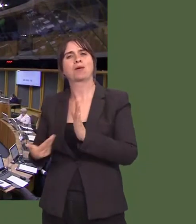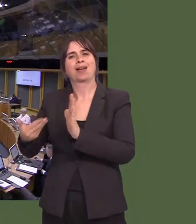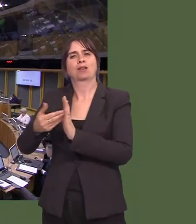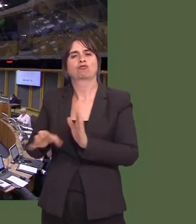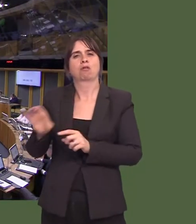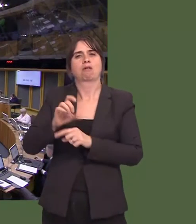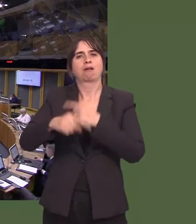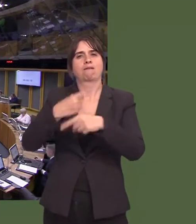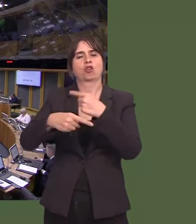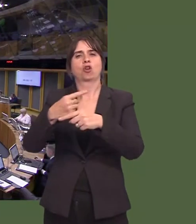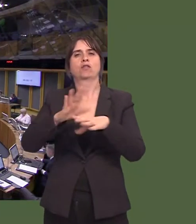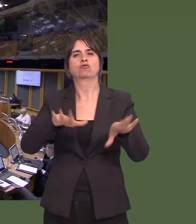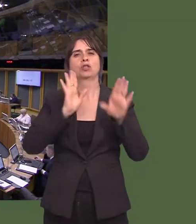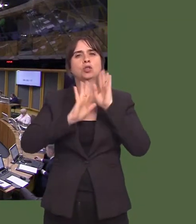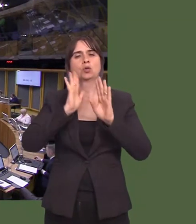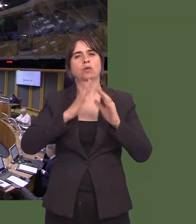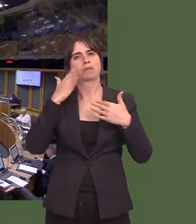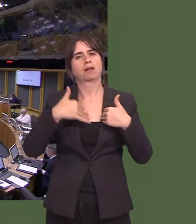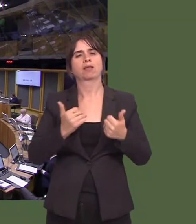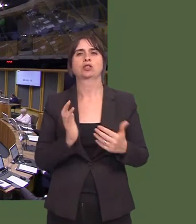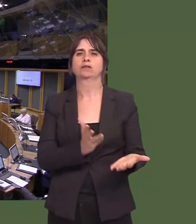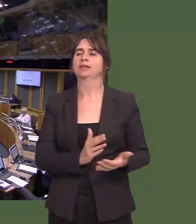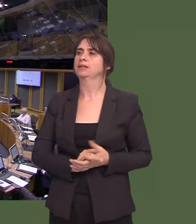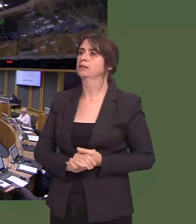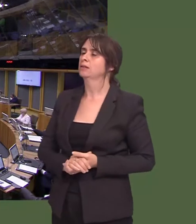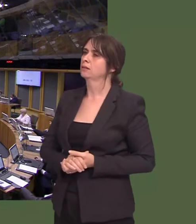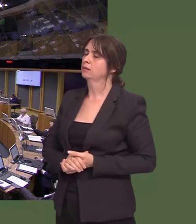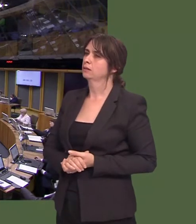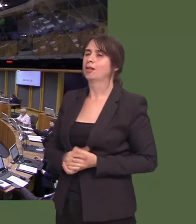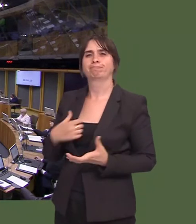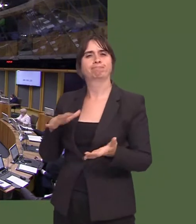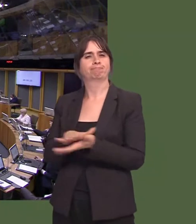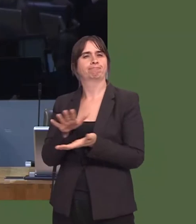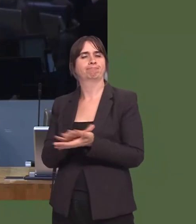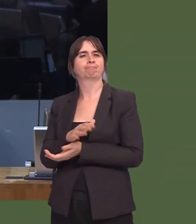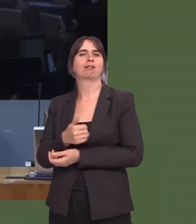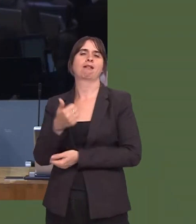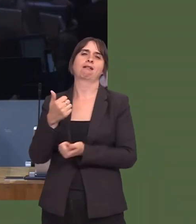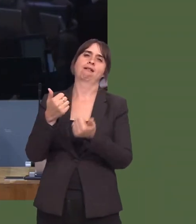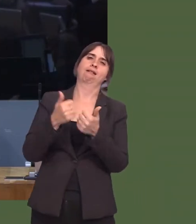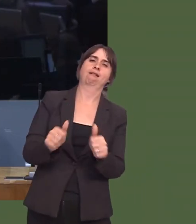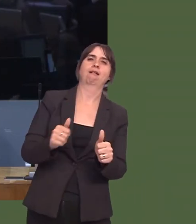Rhun ap Iorwerth: Mi oeddwn iín falch iawn, ychydig wythnosau yn Ùl, o gael sgwrs efo